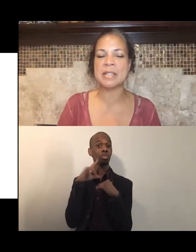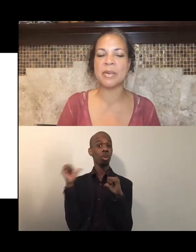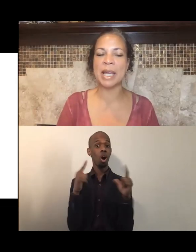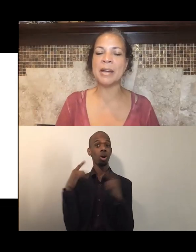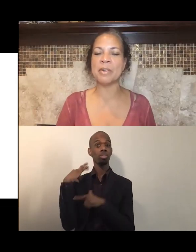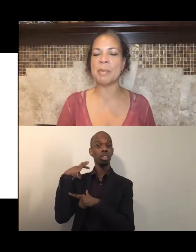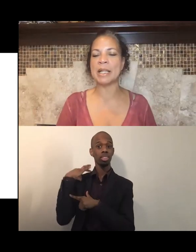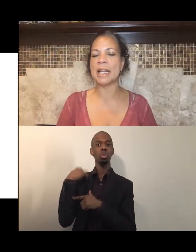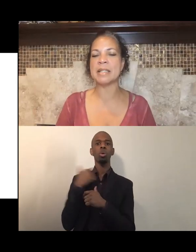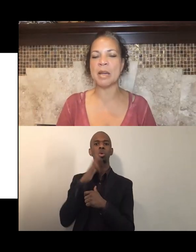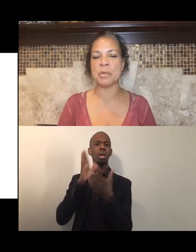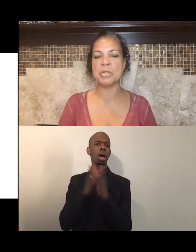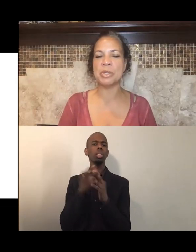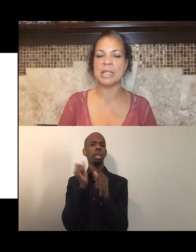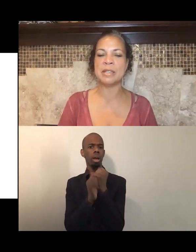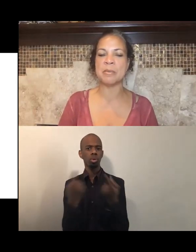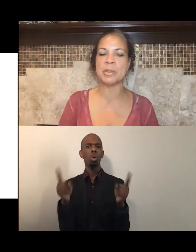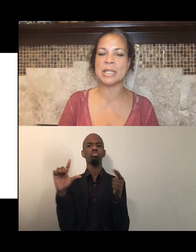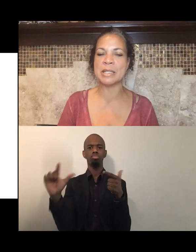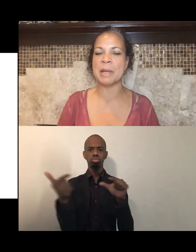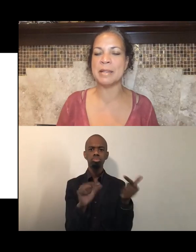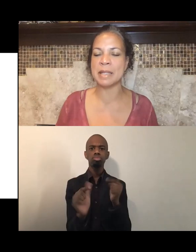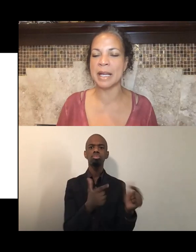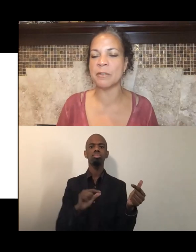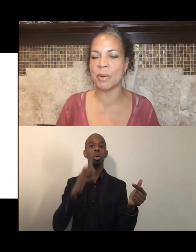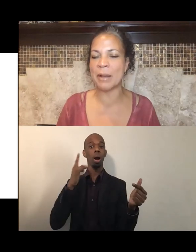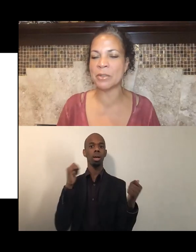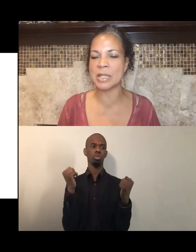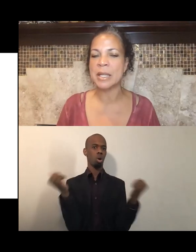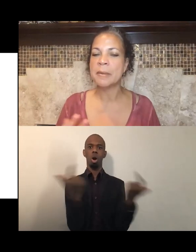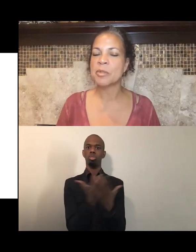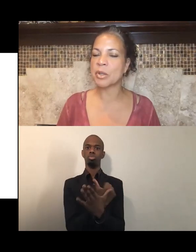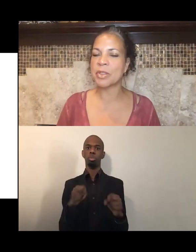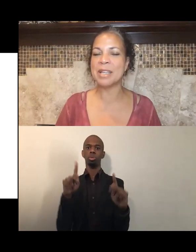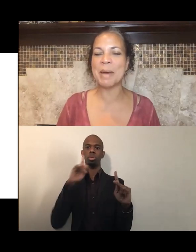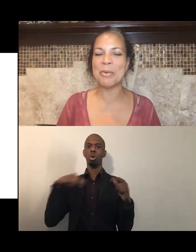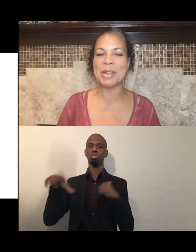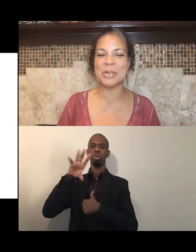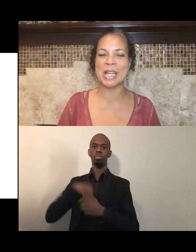so everybody has an opportunity to participate, to kind of ground us. So think about whether or not,